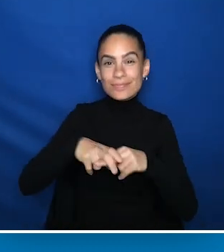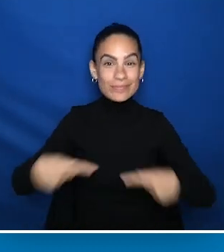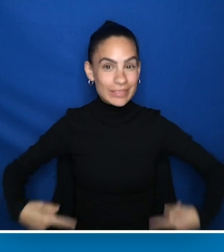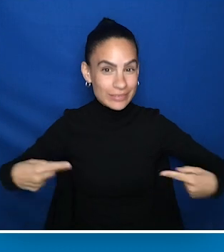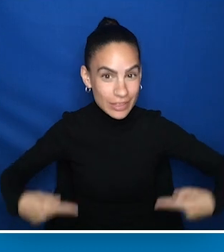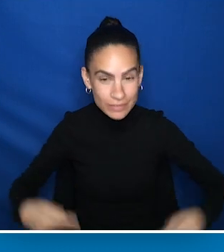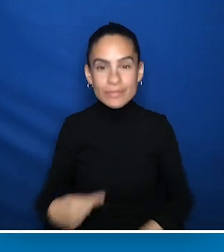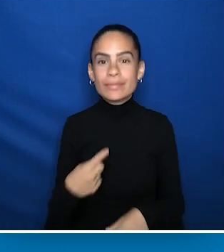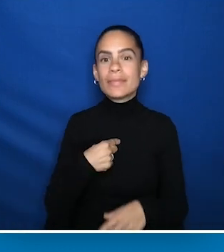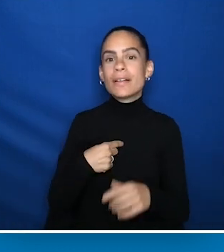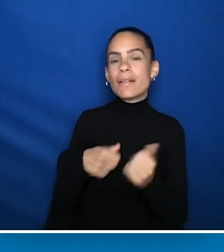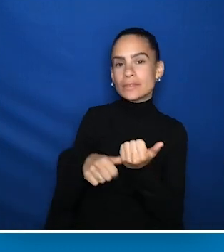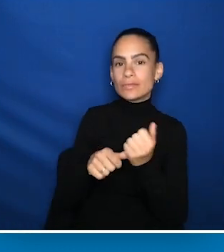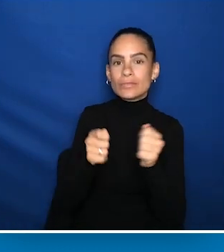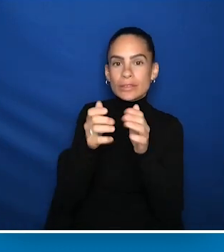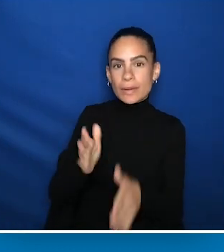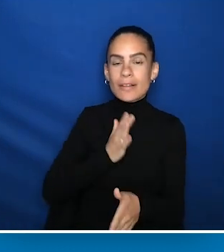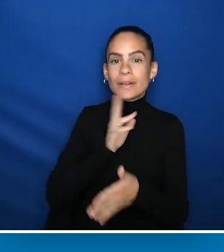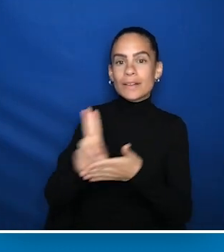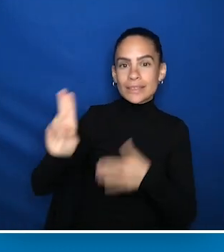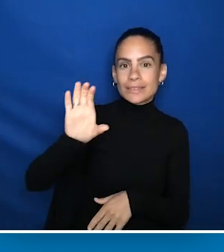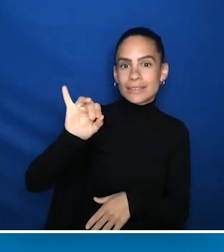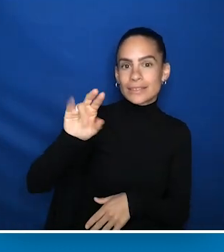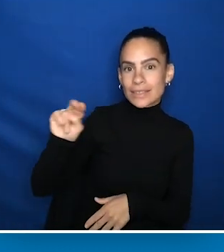I'm the Associate Director at our University of Cincinnati UCEDD.